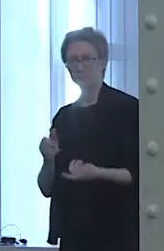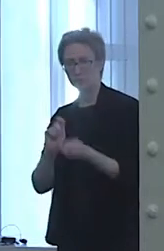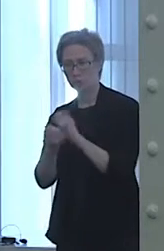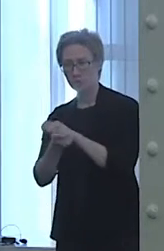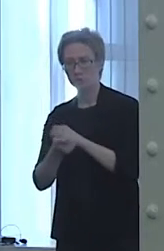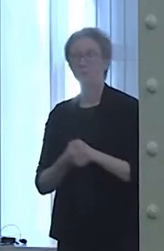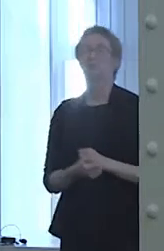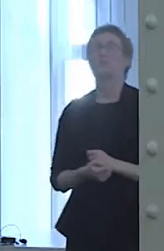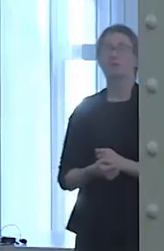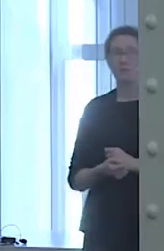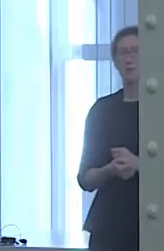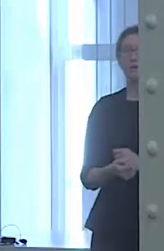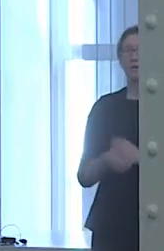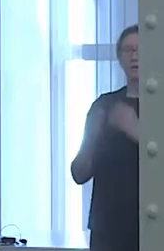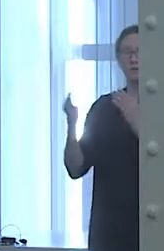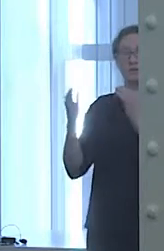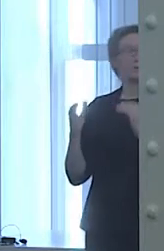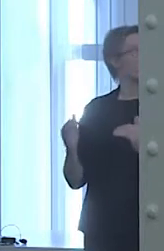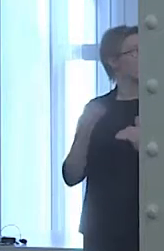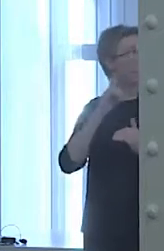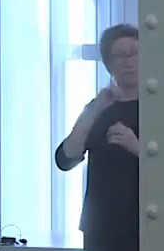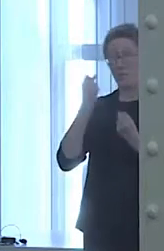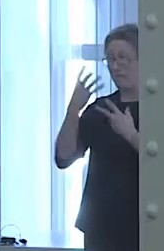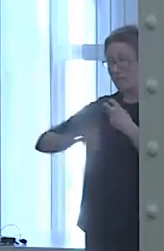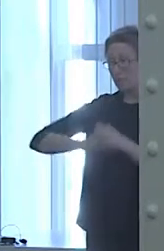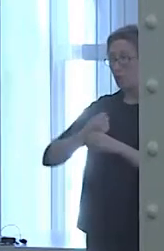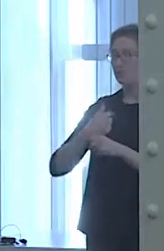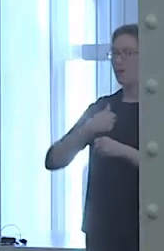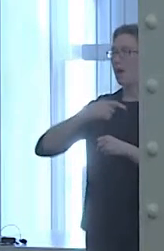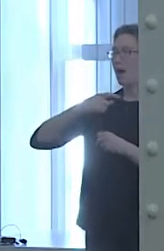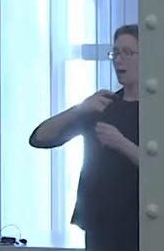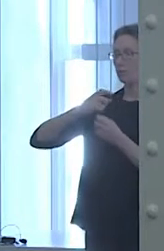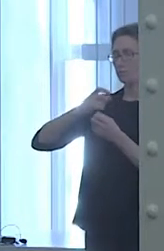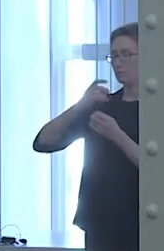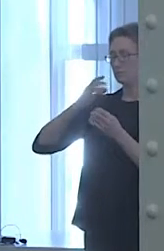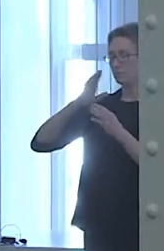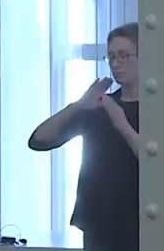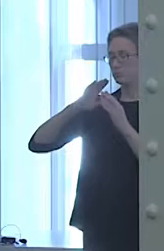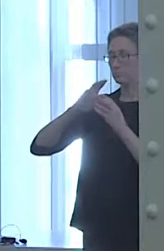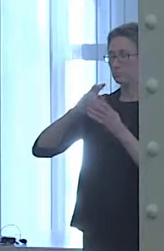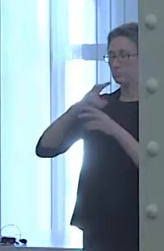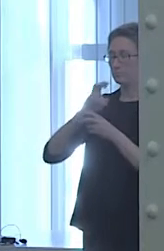For years and years I struggled with this insomnia. And then I had sudden bursts of energy